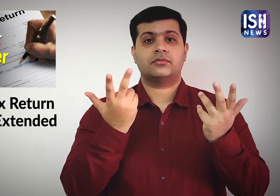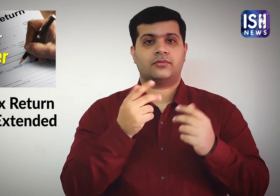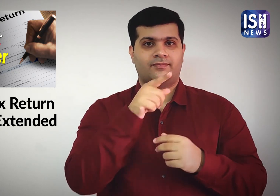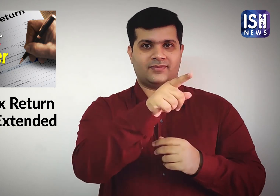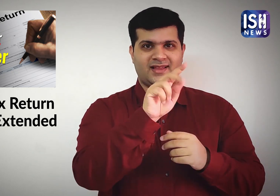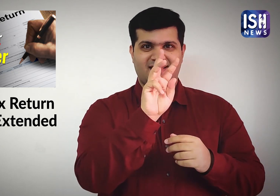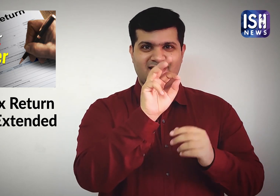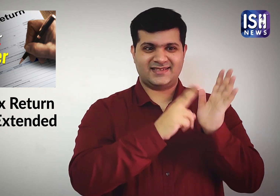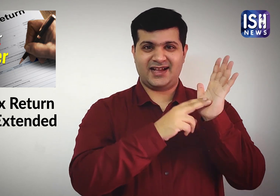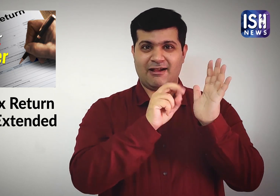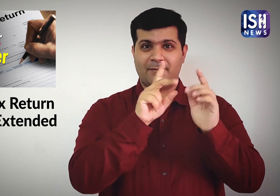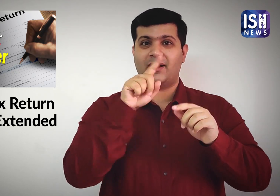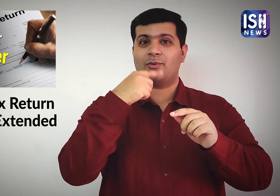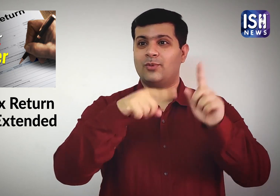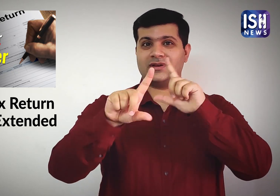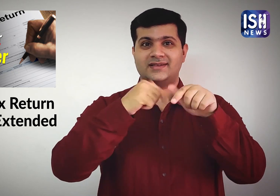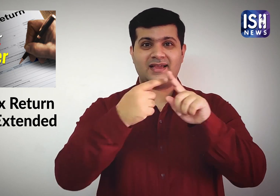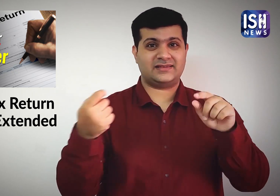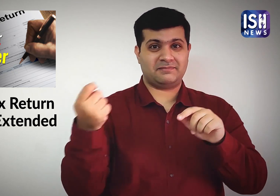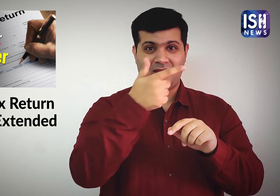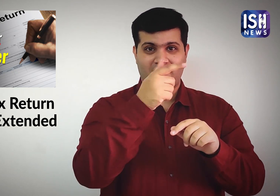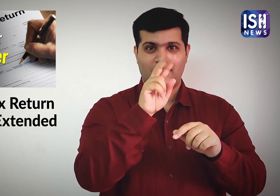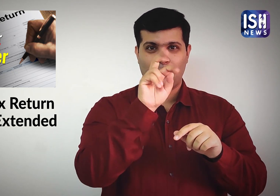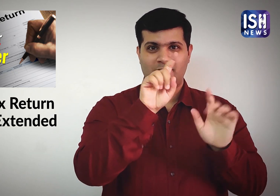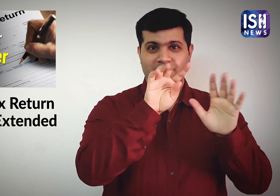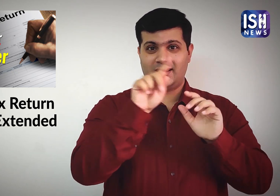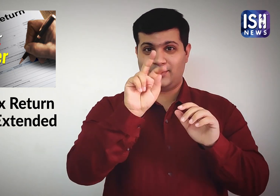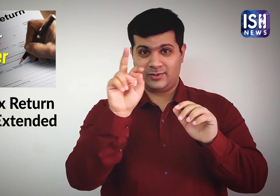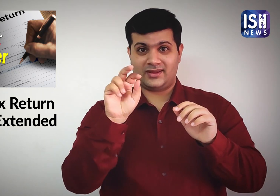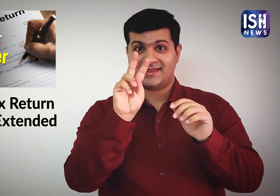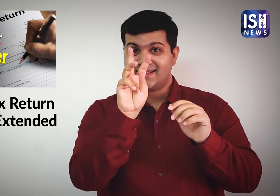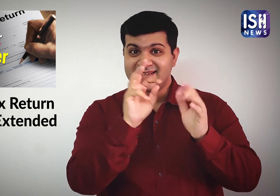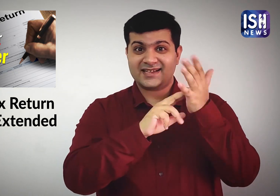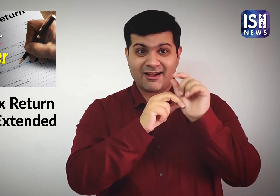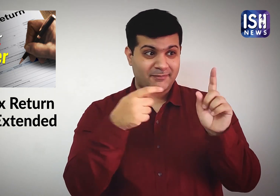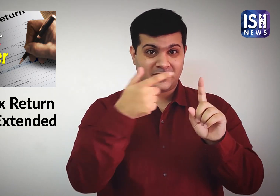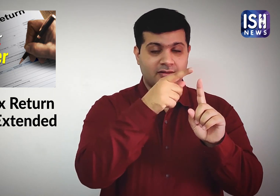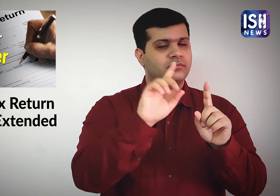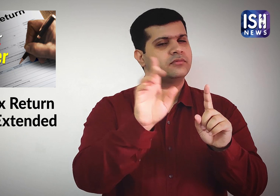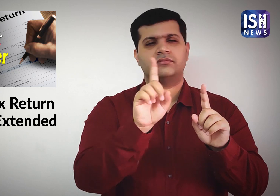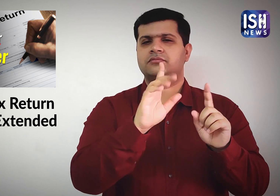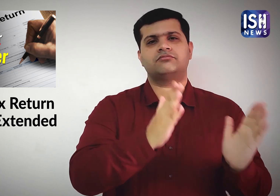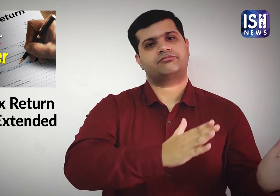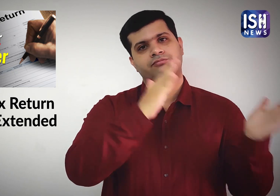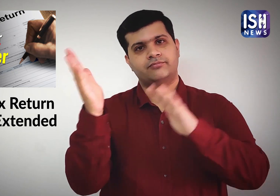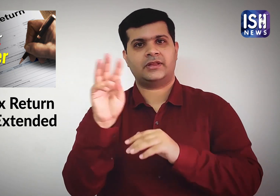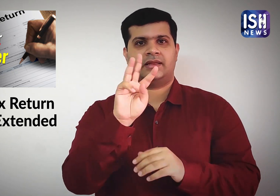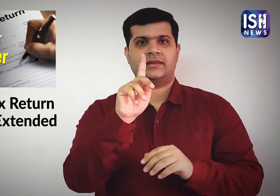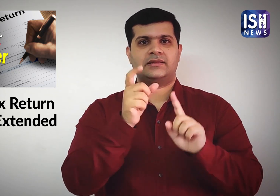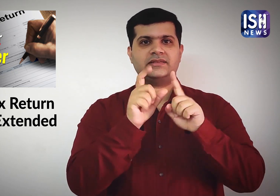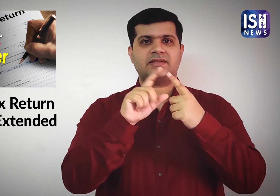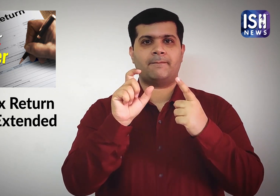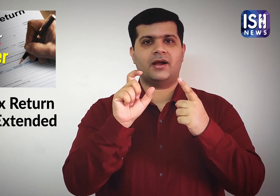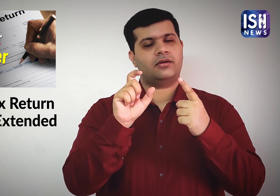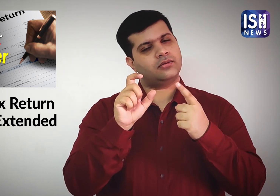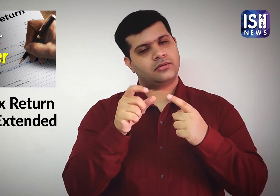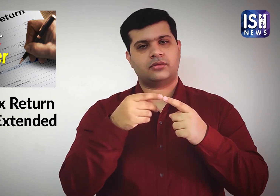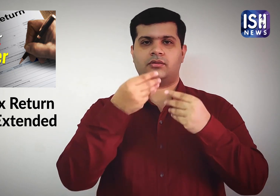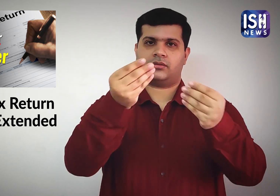that the deadline for filing ITRs has again been extended till December 31.